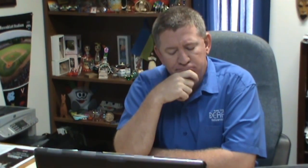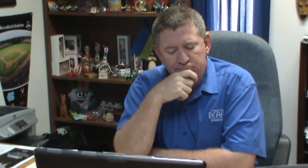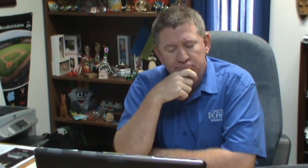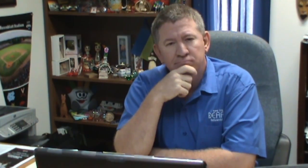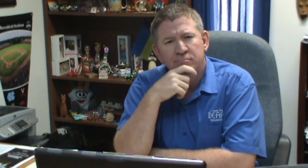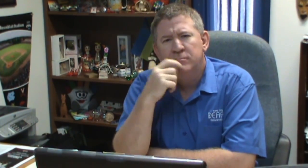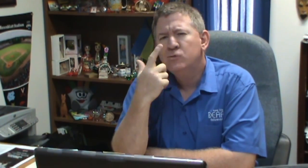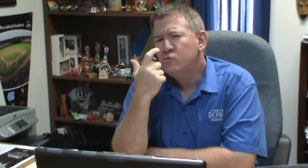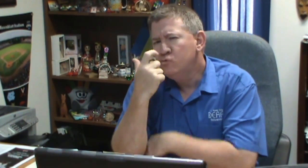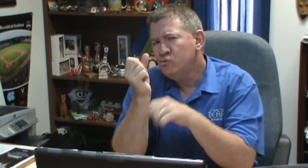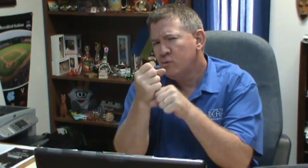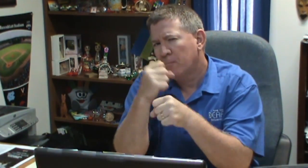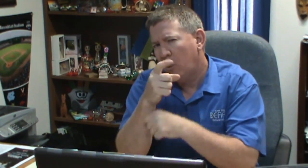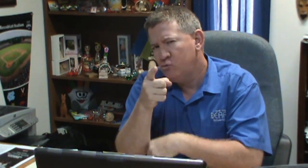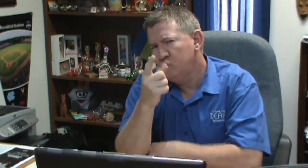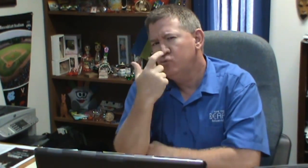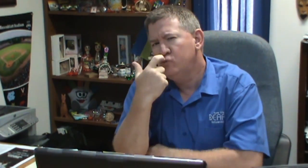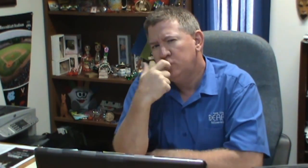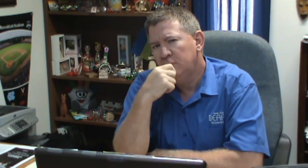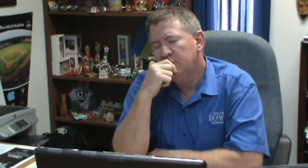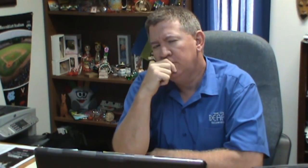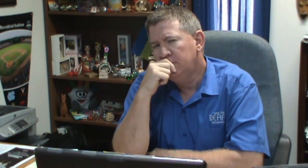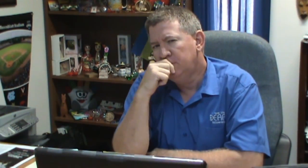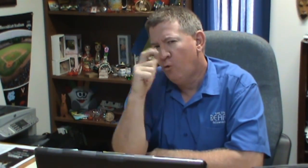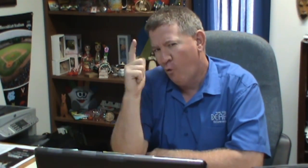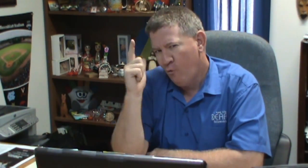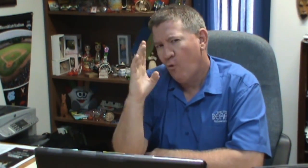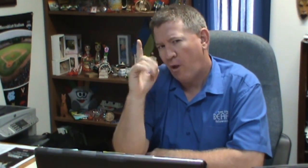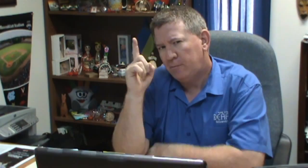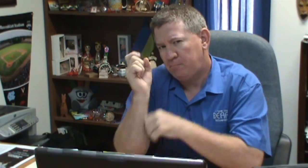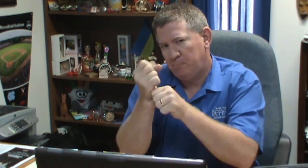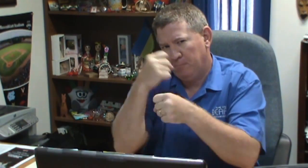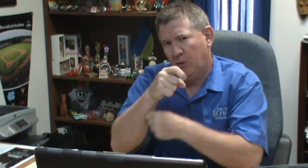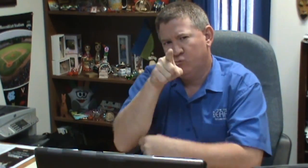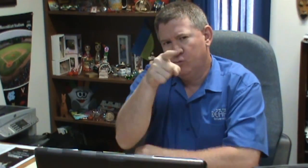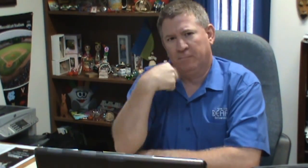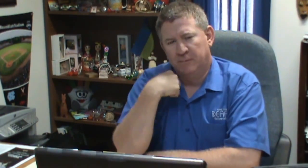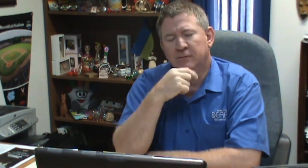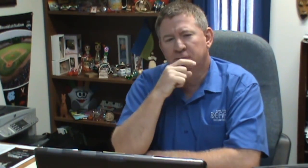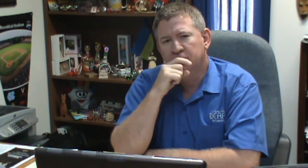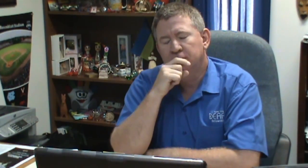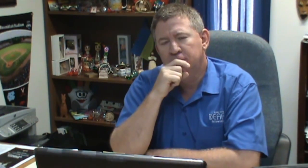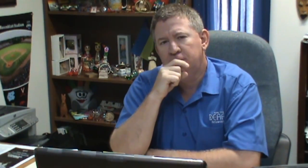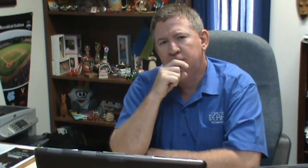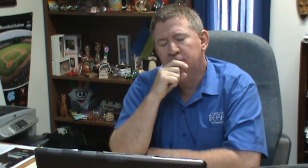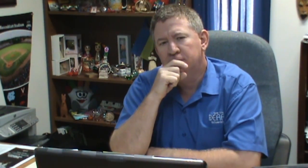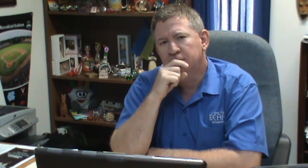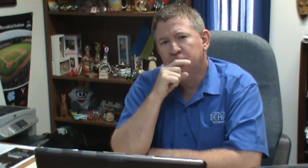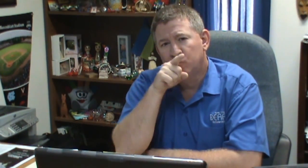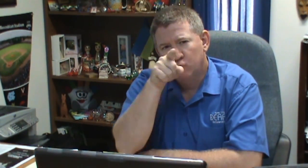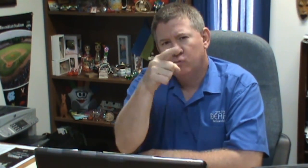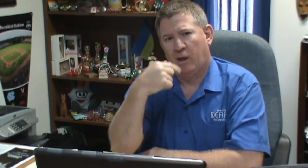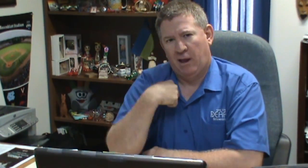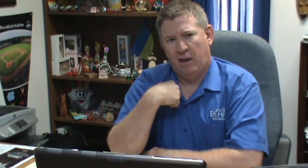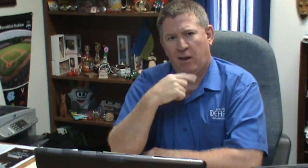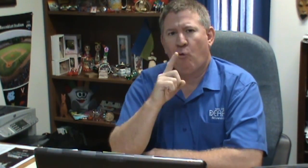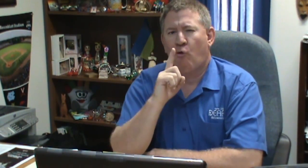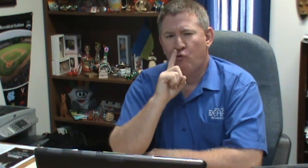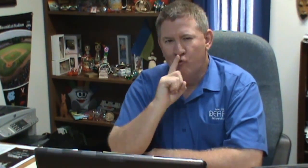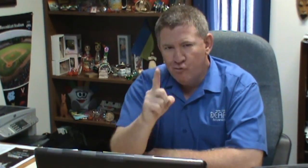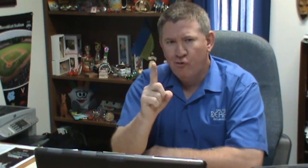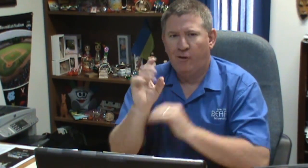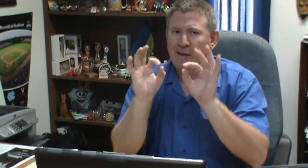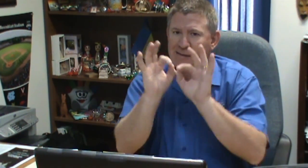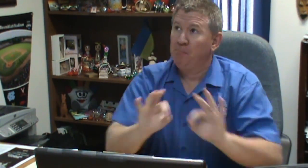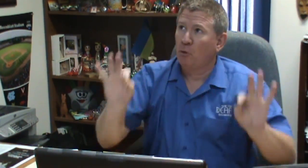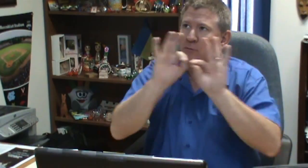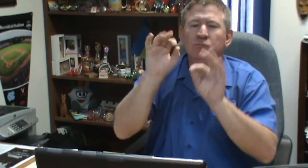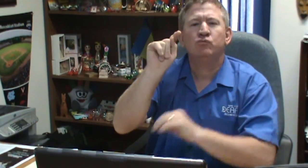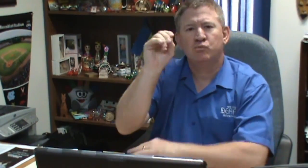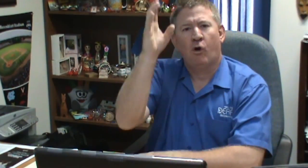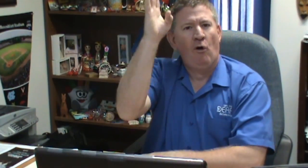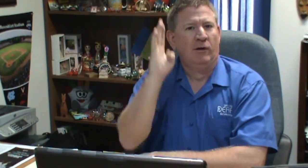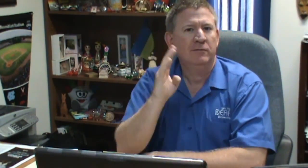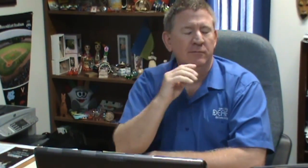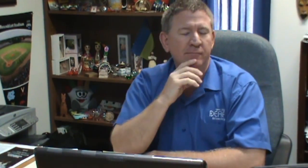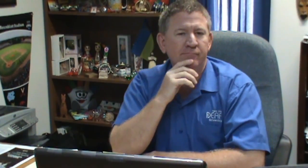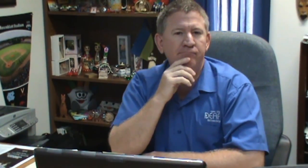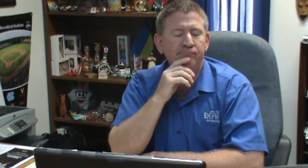want you to think about that. Think about who made you. God made you and God made me.